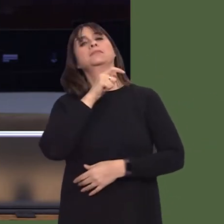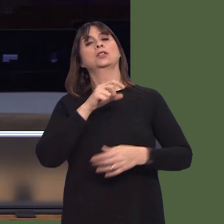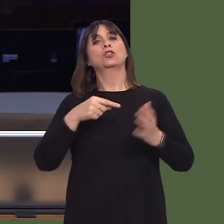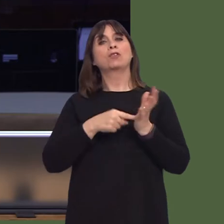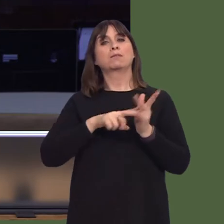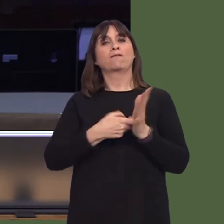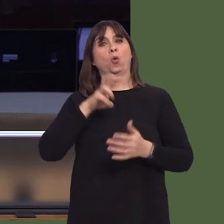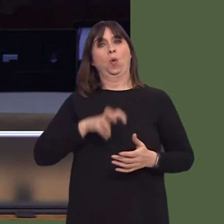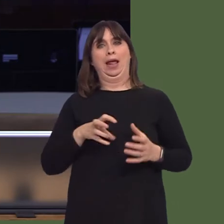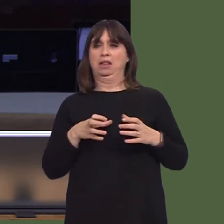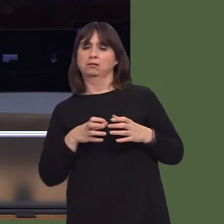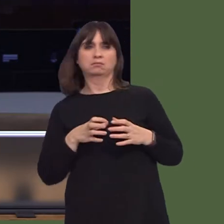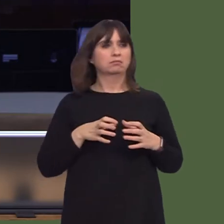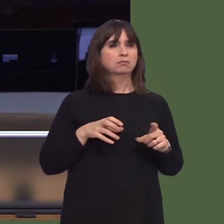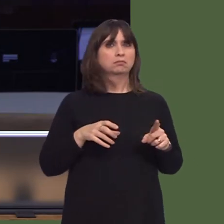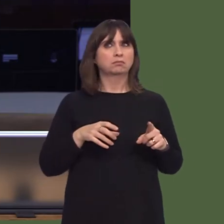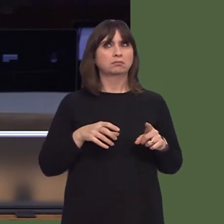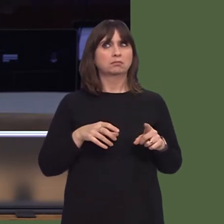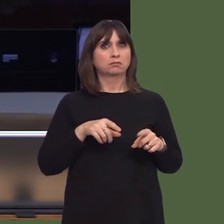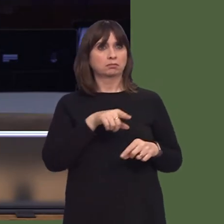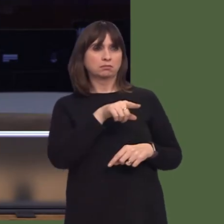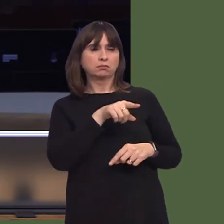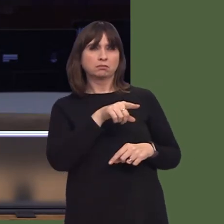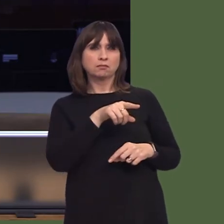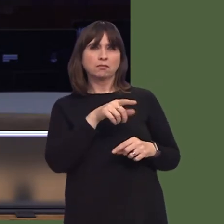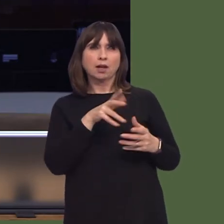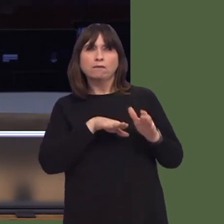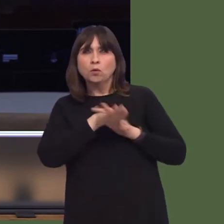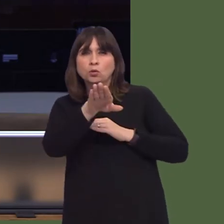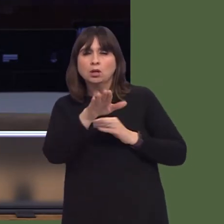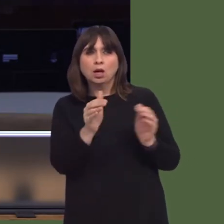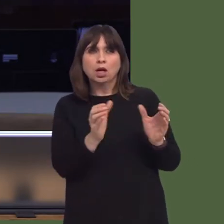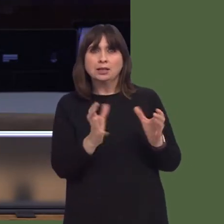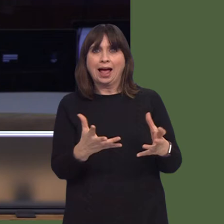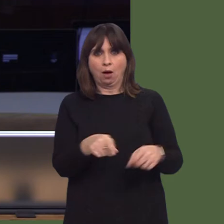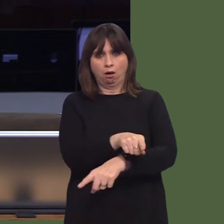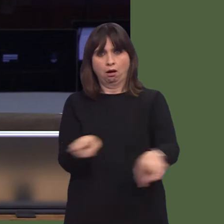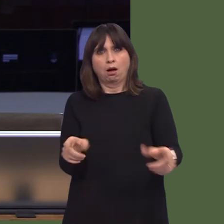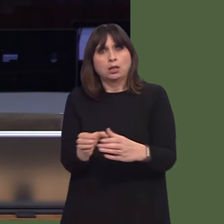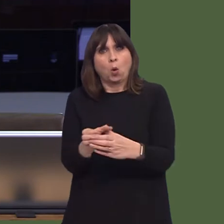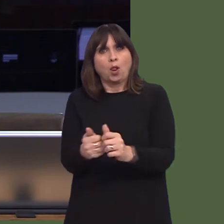taking into account, of course, developments since then. Angela Burns AM: First Minister, a key finding of the parliamentary review into health and